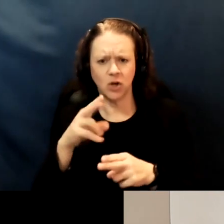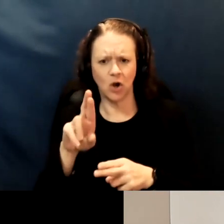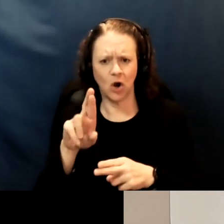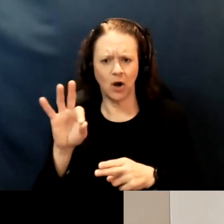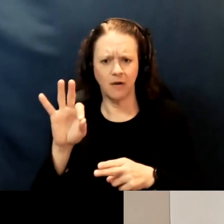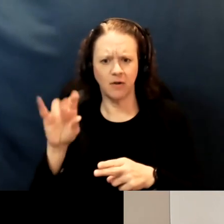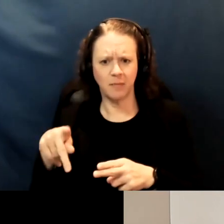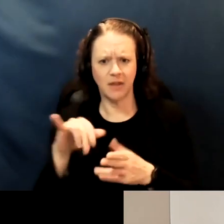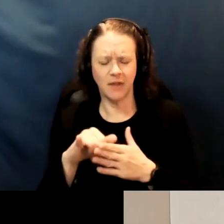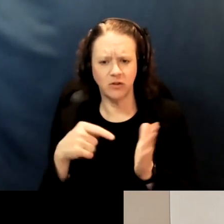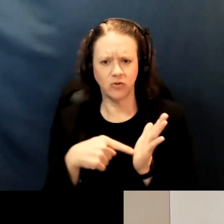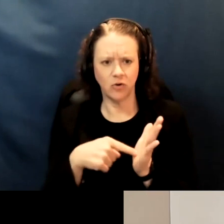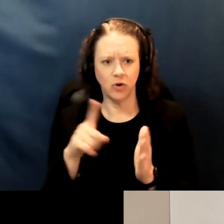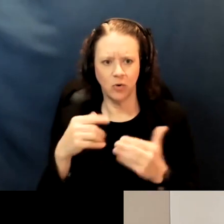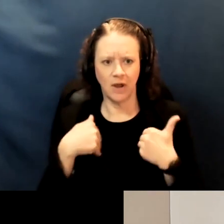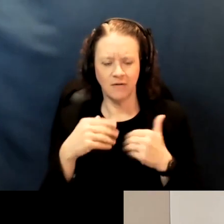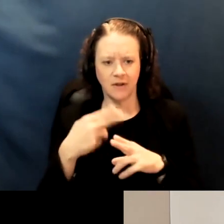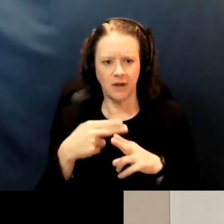you have the name, number or location details.